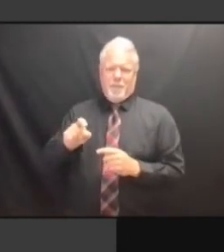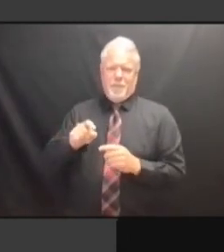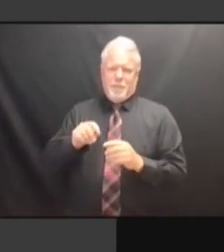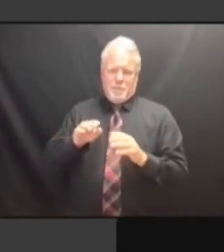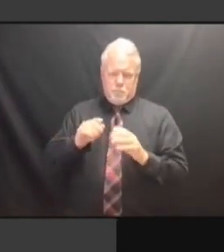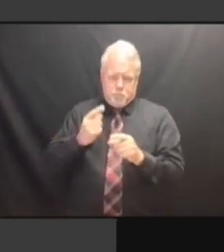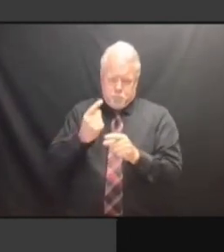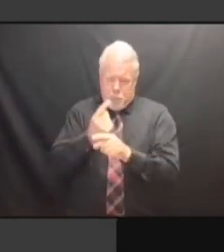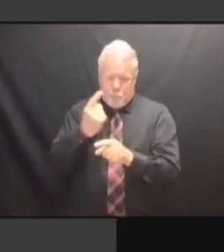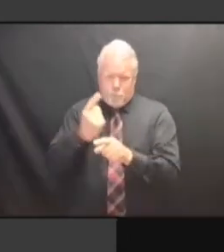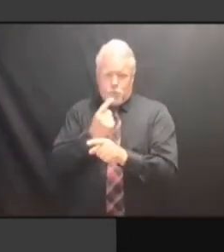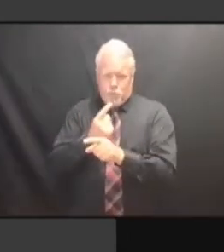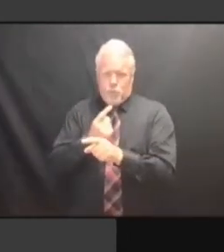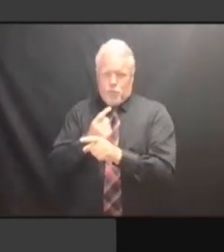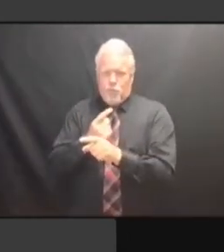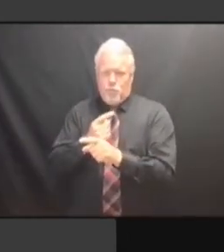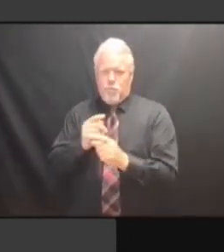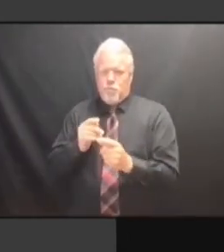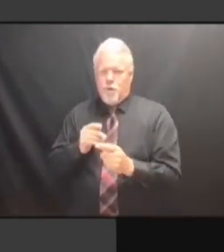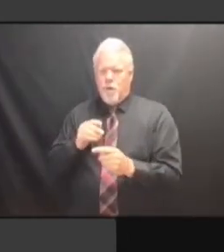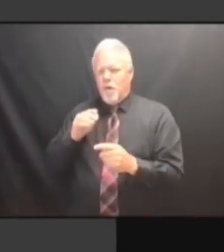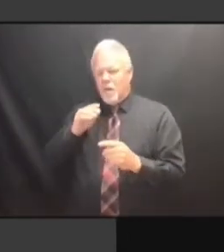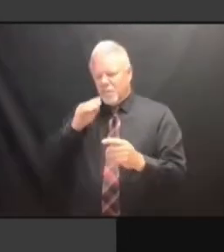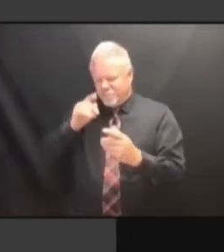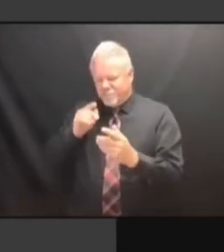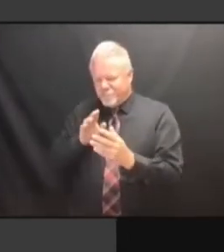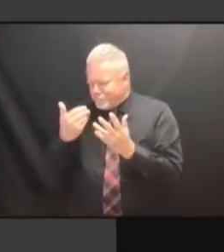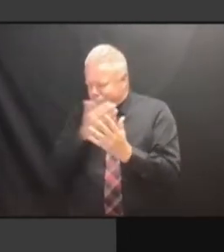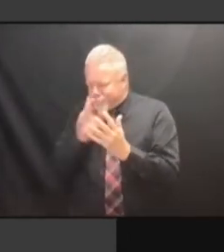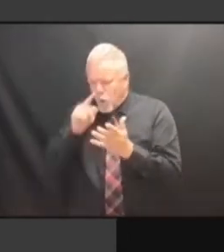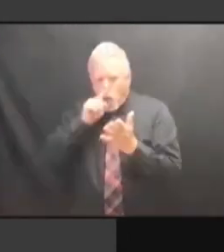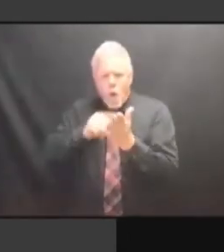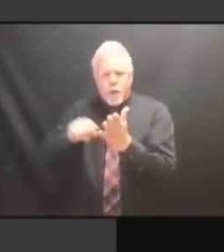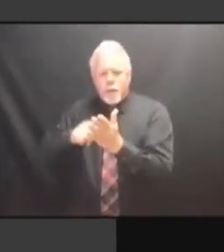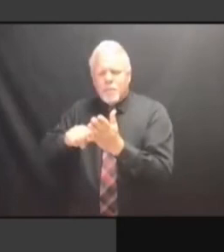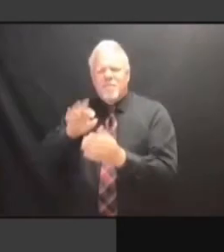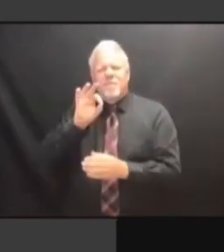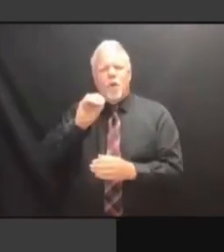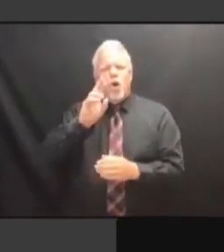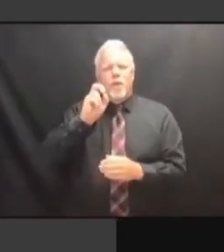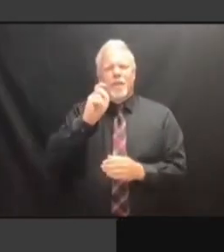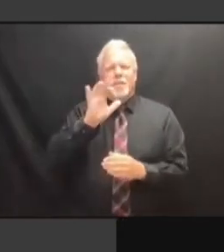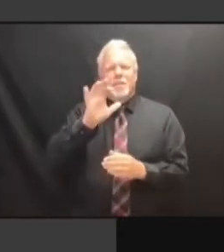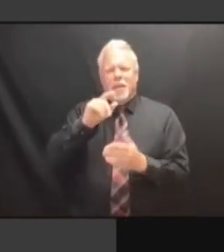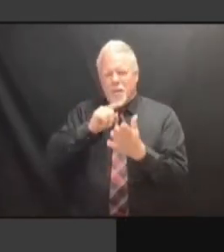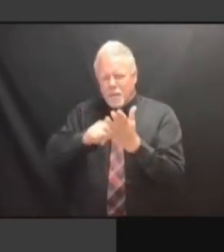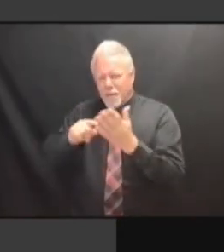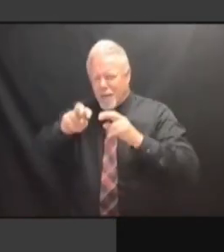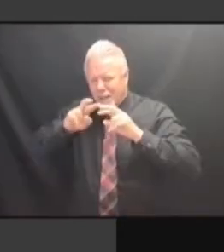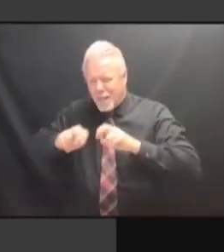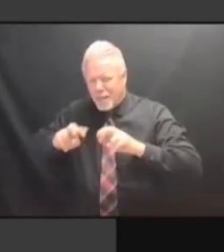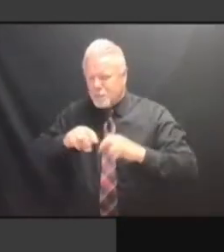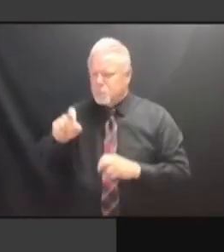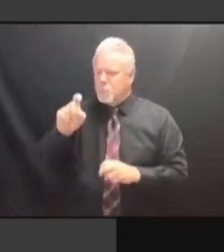A GOOD EXAMPLE WOULD BE WHAT WAS DONE IN WYNDHAM, NEW A GOOD EXAMPLE WOULD BE WHAT WAS DONE IN WYNDHAM, NEW HAMPSHIRE, DONE IN WYNDHAM, NEW HAMPSHIRE, DONE IN WYNDHAM, NEW HAMPSHIRE, EARLIER DONE IN WYNDHAM, NEW HAMPSHIRE, EARLIER THIS DONE IN WYNDHAM, NEW HAMPSHIRE, EARLIER THIS YEAR, DONE IN WYNDHAM, NEW HAMPSHIRE, EARLIER THIS YEAR, WHERE DONE IN WYNDHAM, NEW HAMPSHIRE, EARLIER THIS YEAR, WHERE THEY EARLIER THIS YEAR, WHERE THEY EARLIER THIS YEAR, WHERE THEY DISCOVERED EARLIER THIS YEAR, WHERE THEY DISCOVERED THAT EARLIER THIS YEAR, WHERE THEY DISCOVERED THAT THE